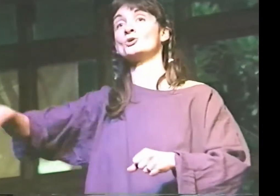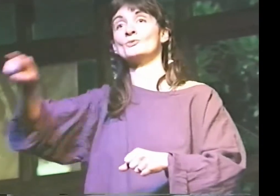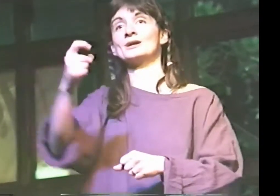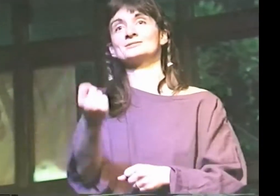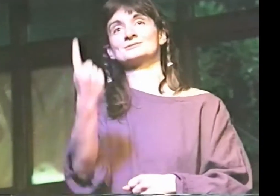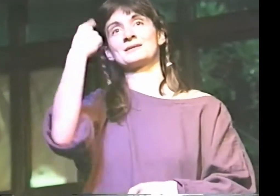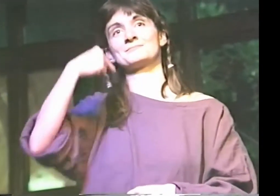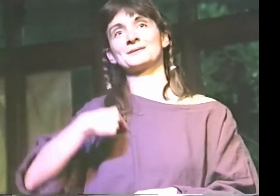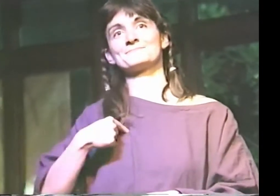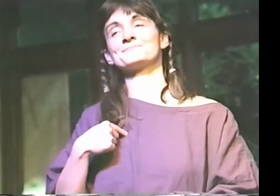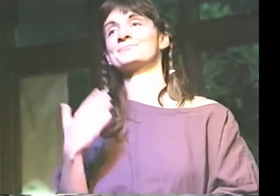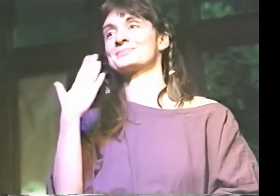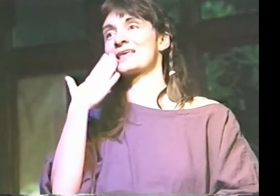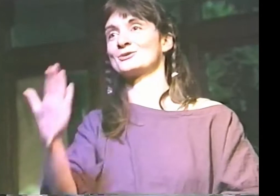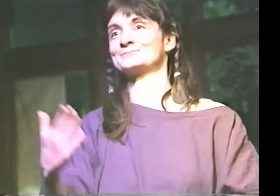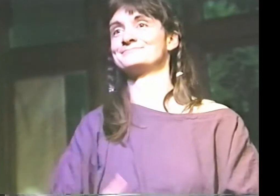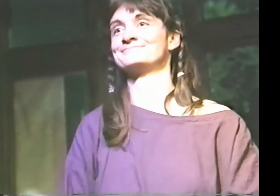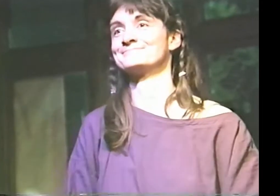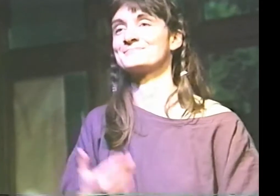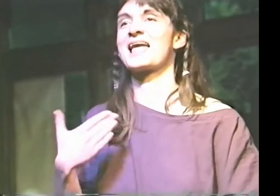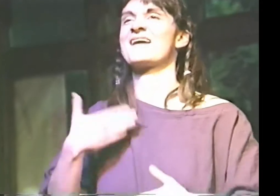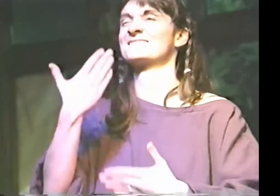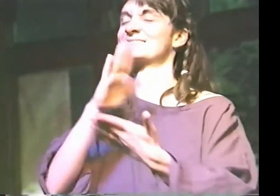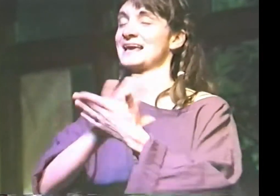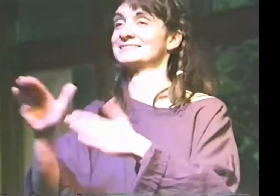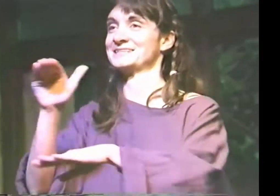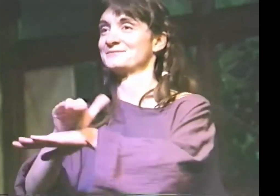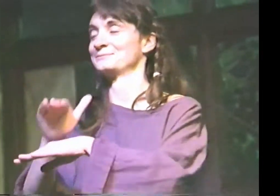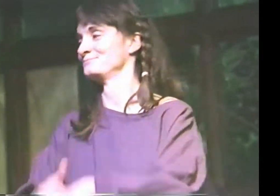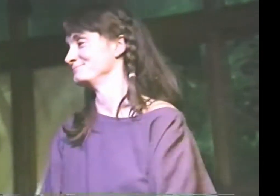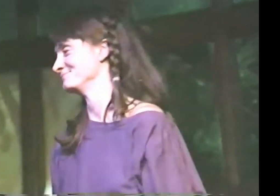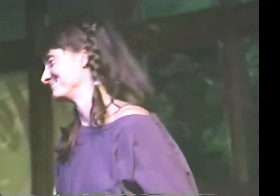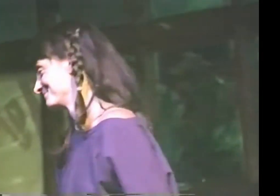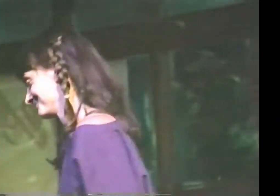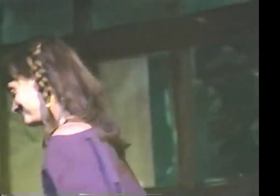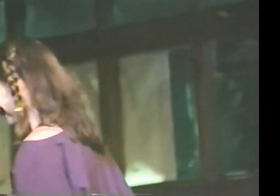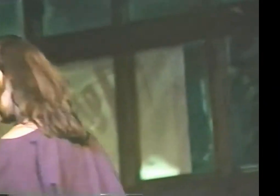FOR VOICING SO THAT YOU CAN UNDERSTAND THE POEMS AND THINGS.